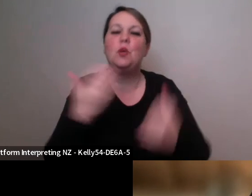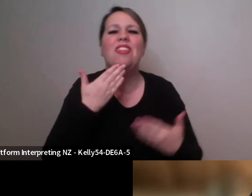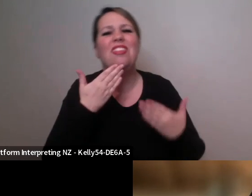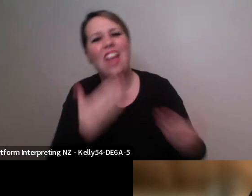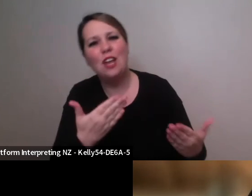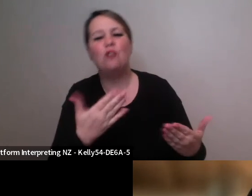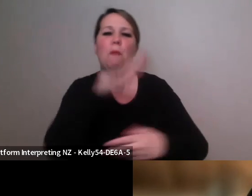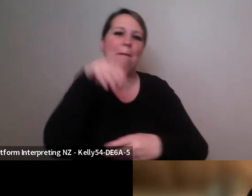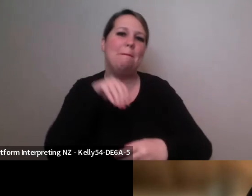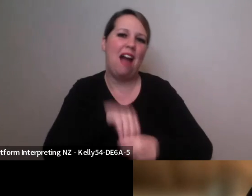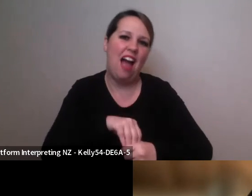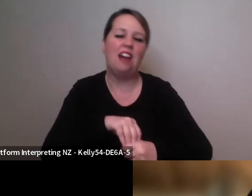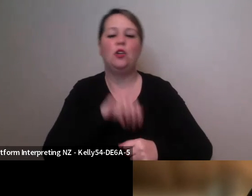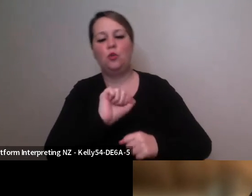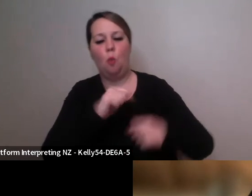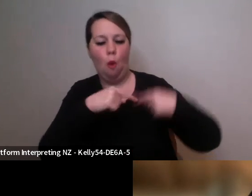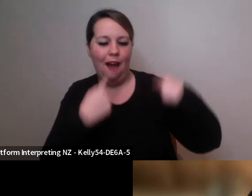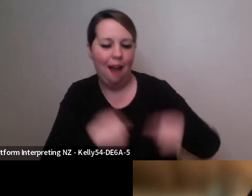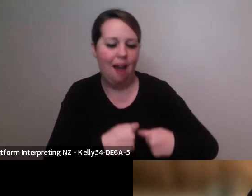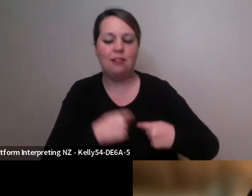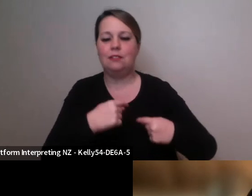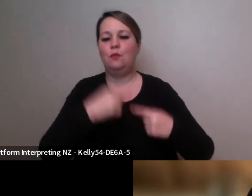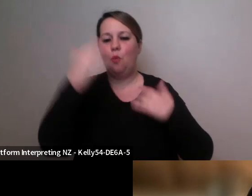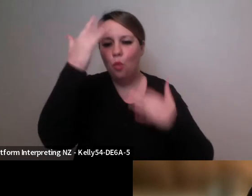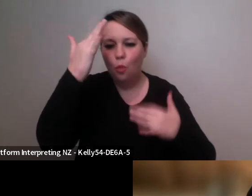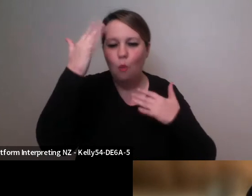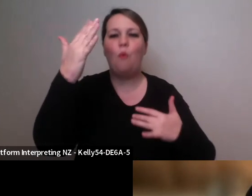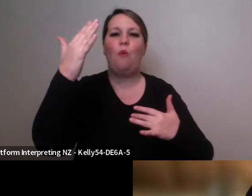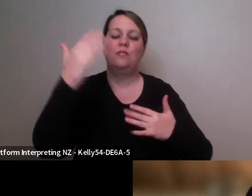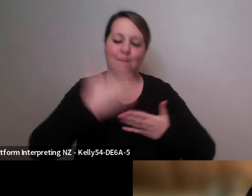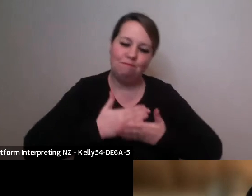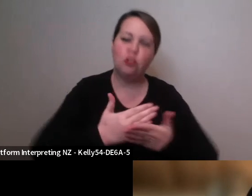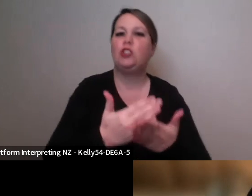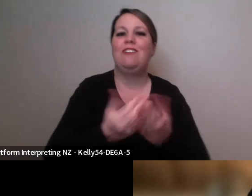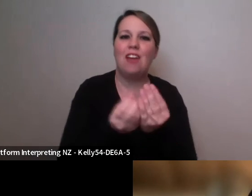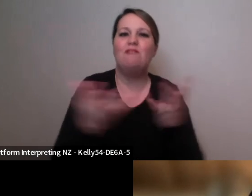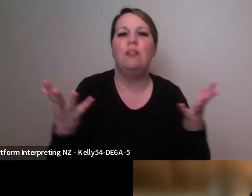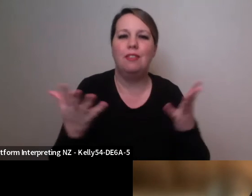your heart your thoughts and um you know just some wonderful gems of information. Kia ora.